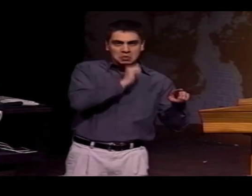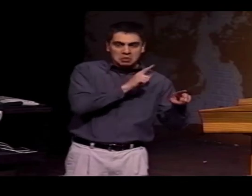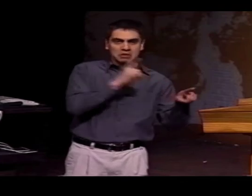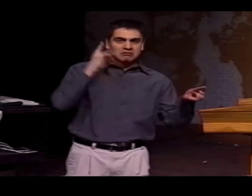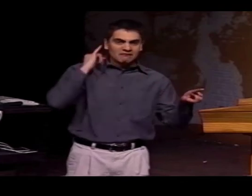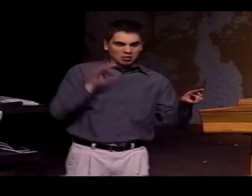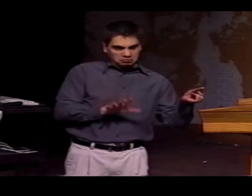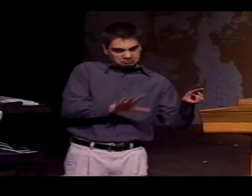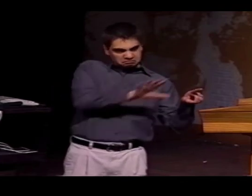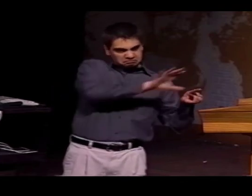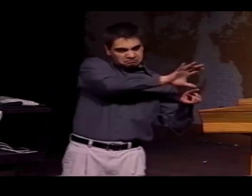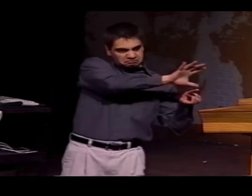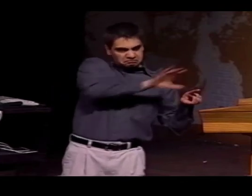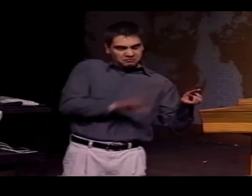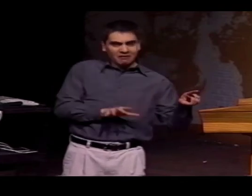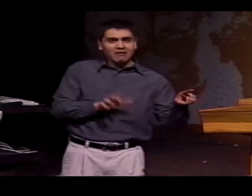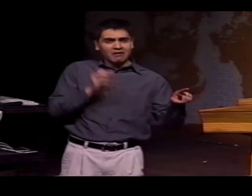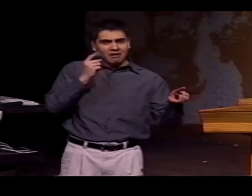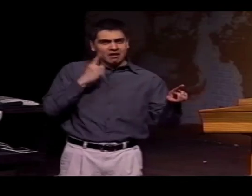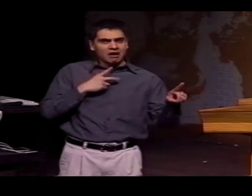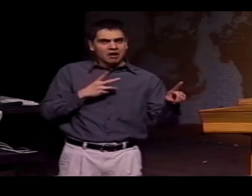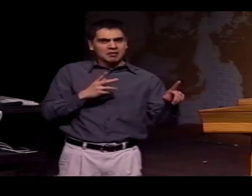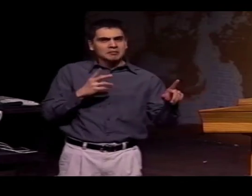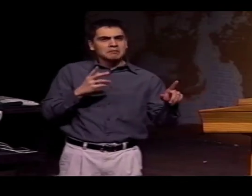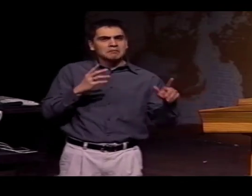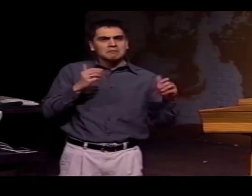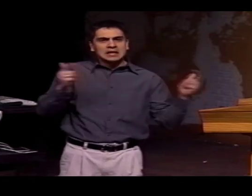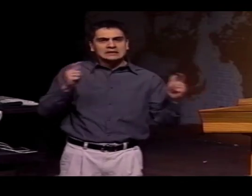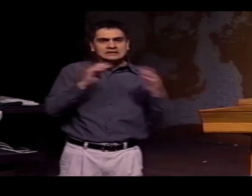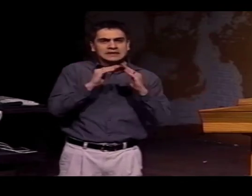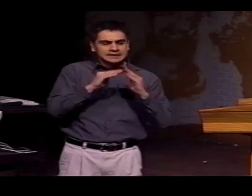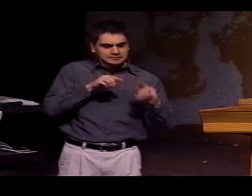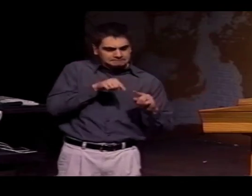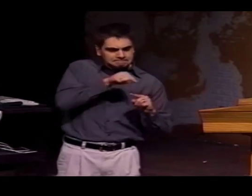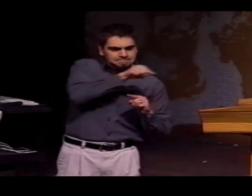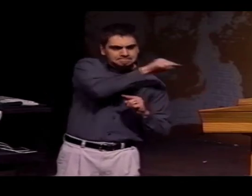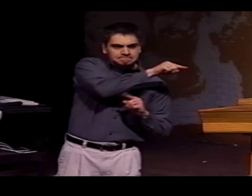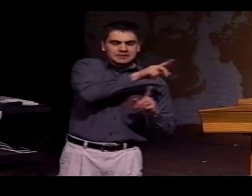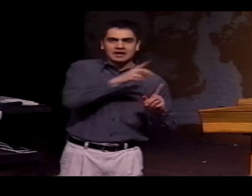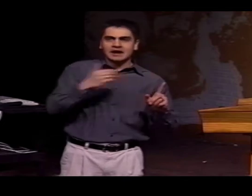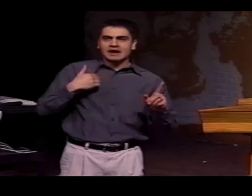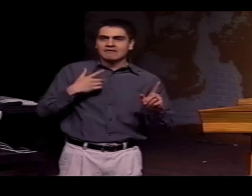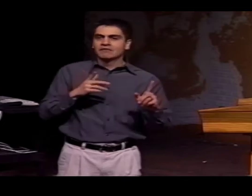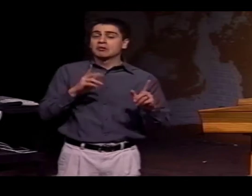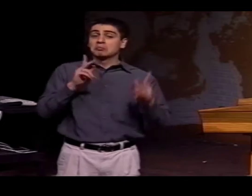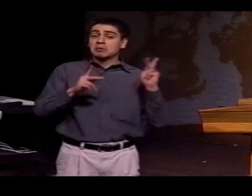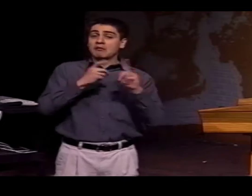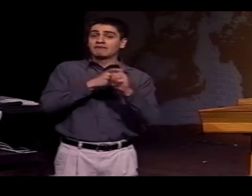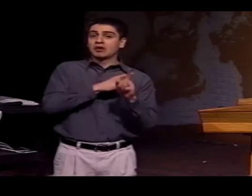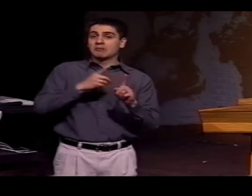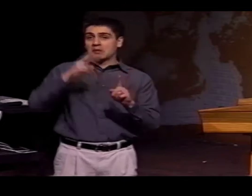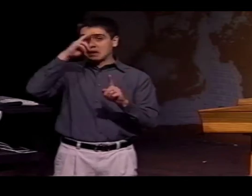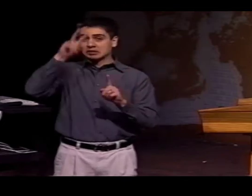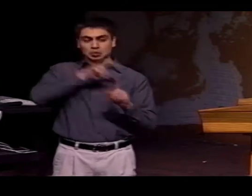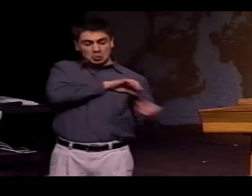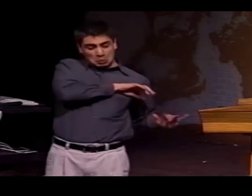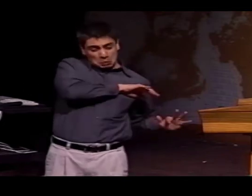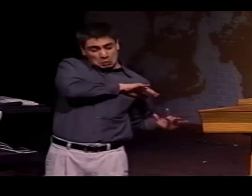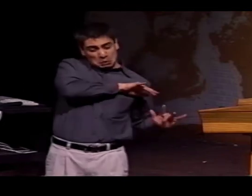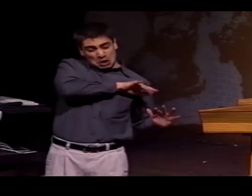ARIZONA, CALIFORNIA-- WE SEE QUITE A FEW DEAF MEXICANS LIVING IN LARGE CITIES.